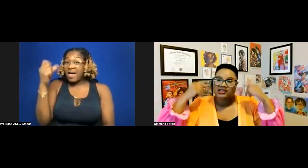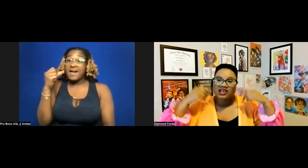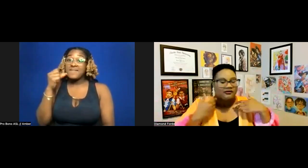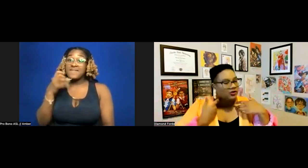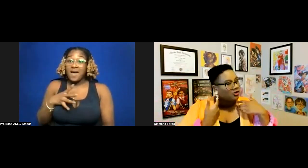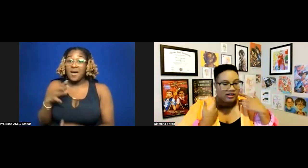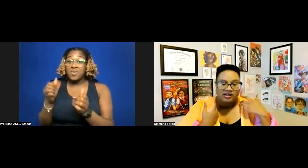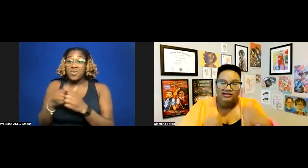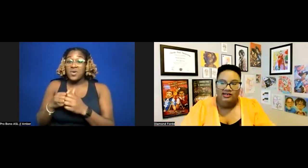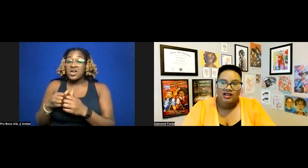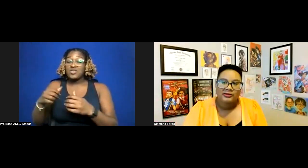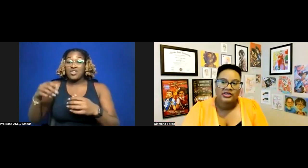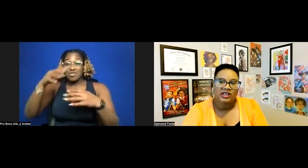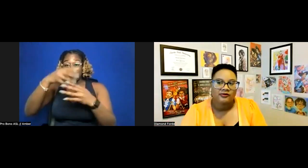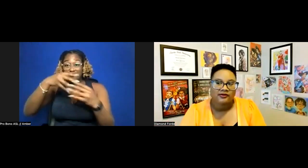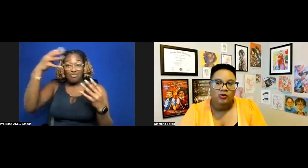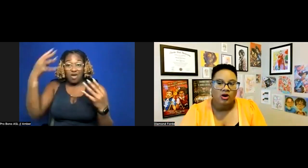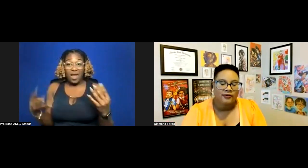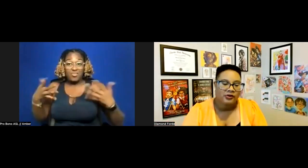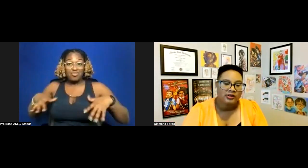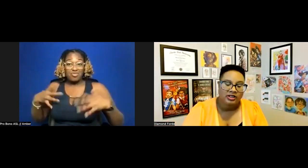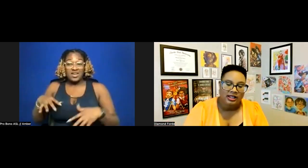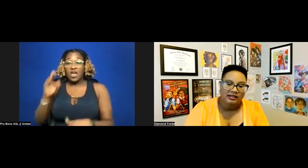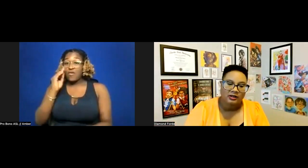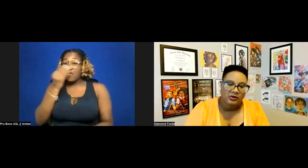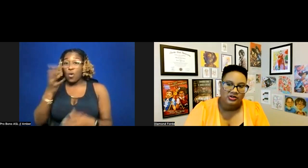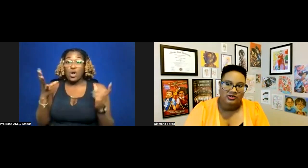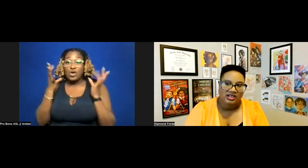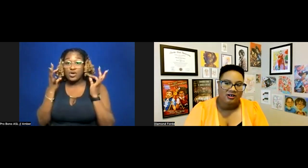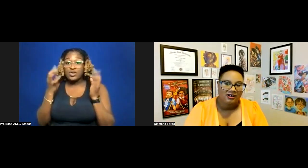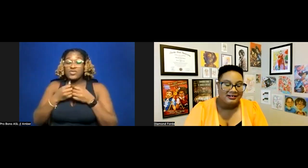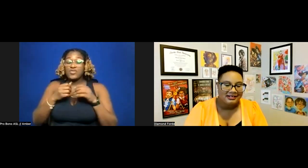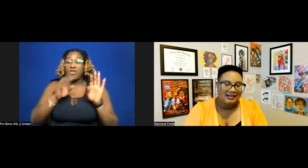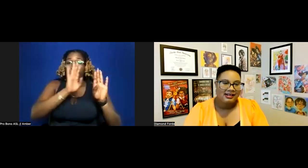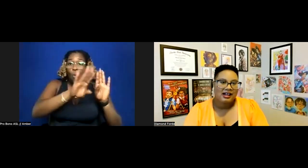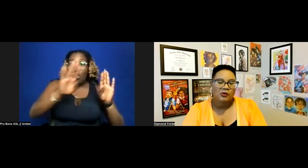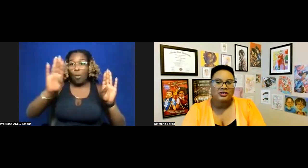and floral earrings. I'm sitting in front of a wall full of eclectic posters and art. I want